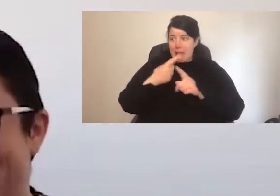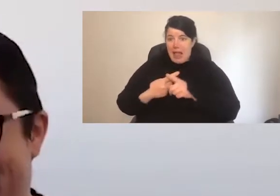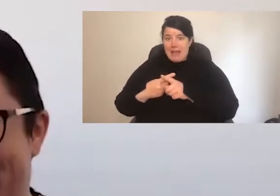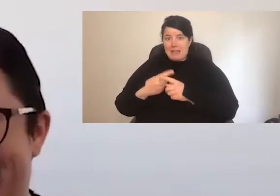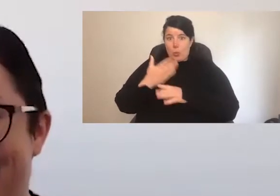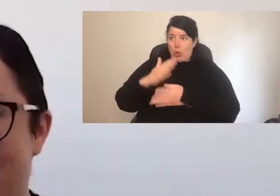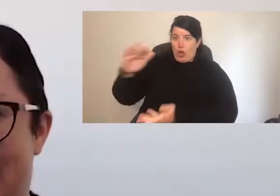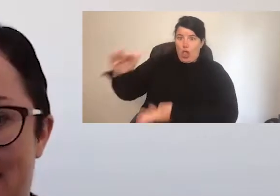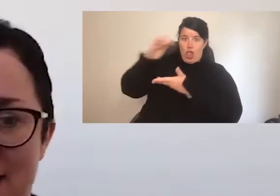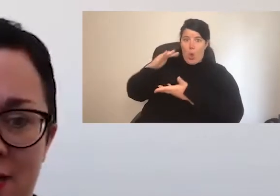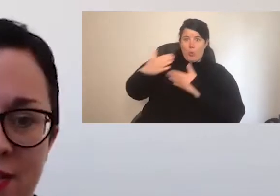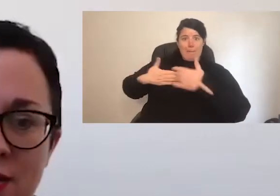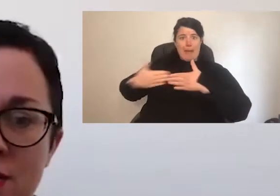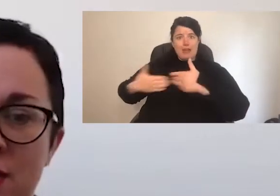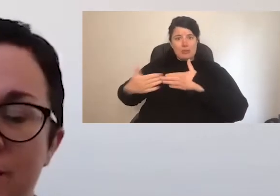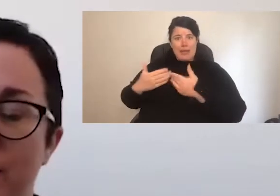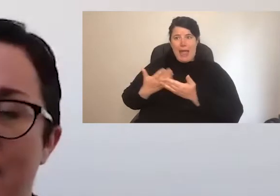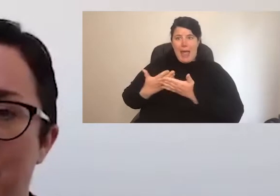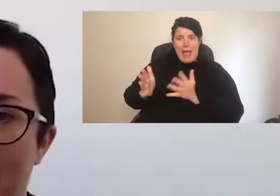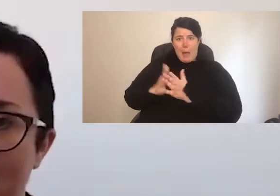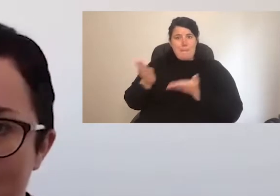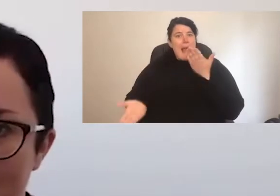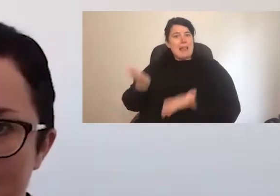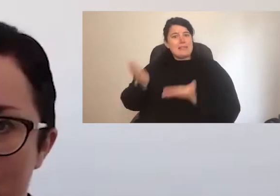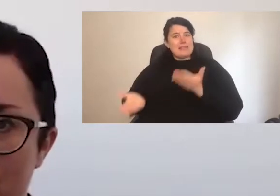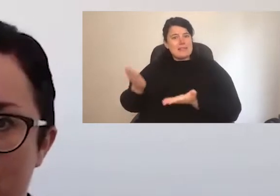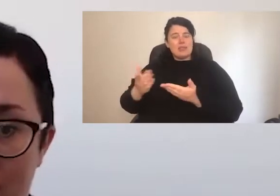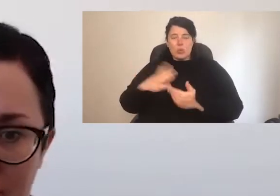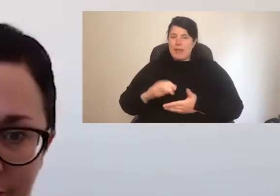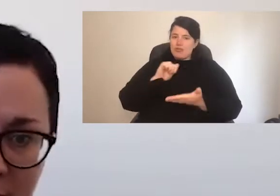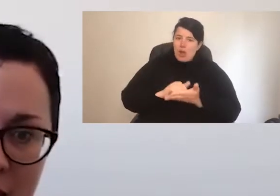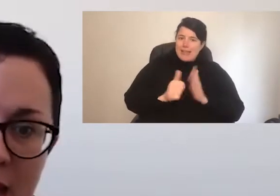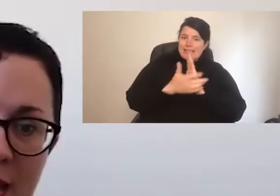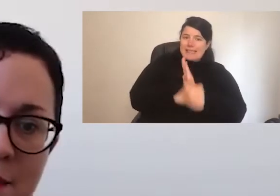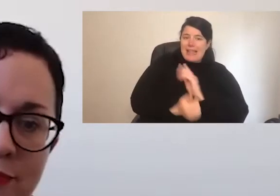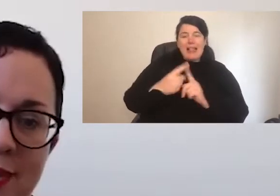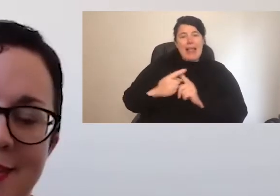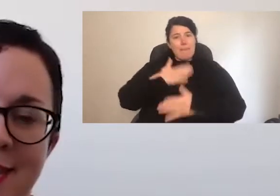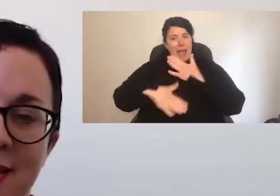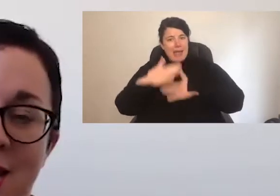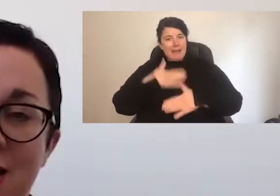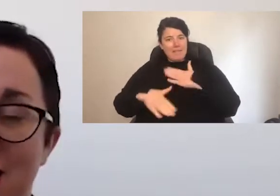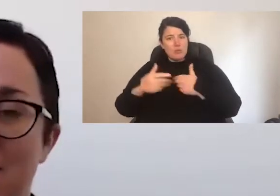it needs a discrete set of skills and behaveours to do well -- behaviours to do well.